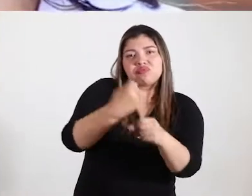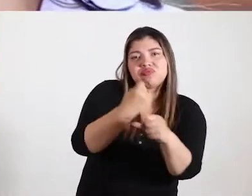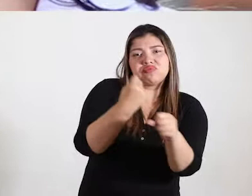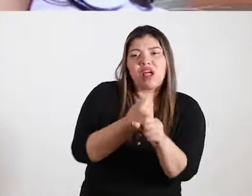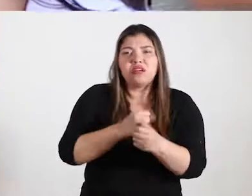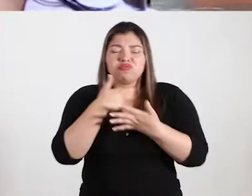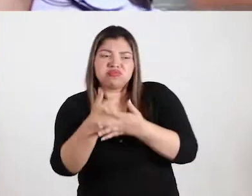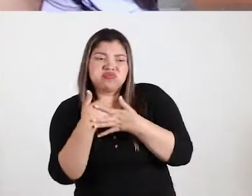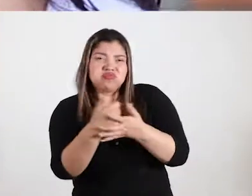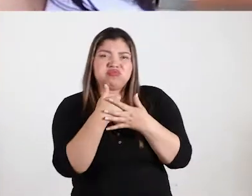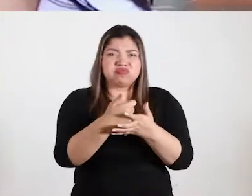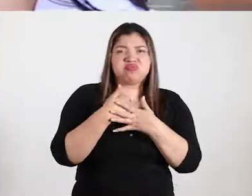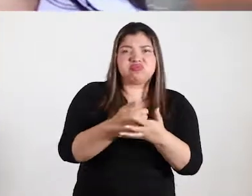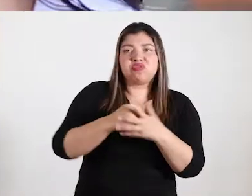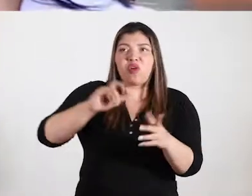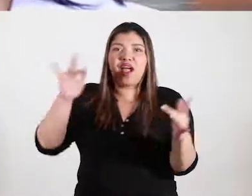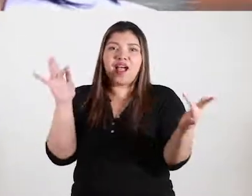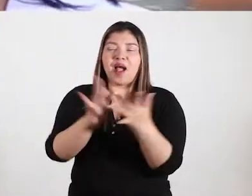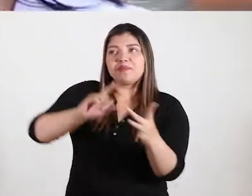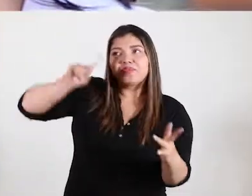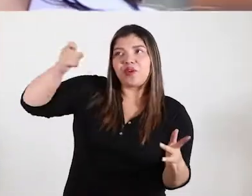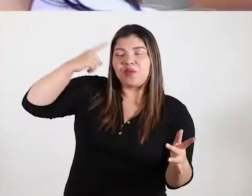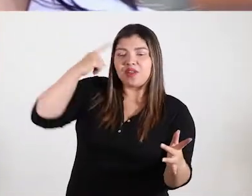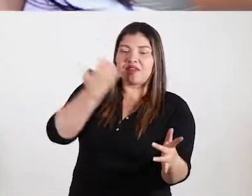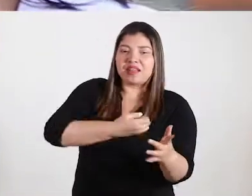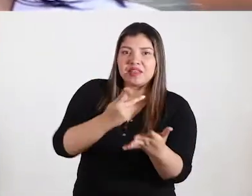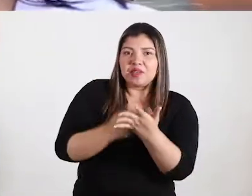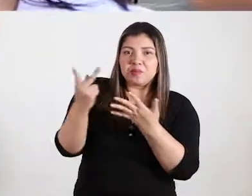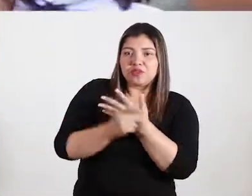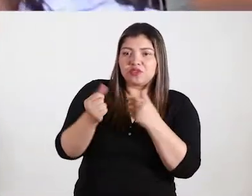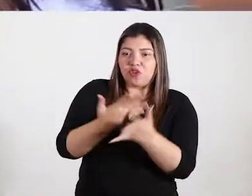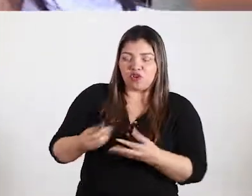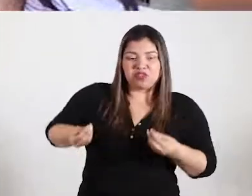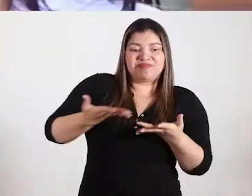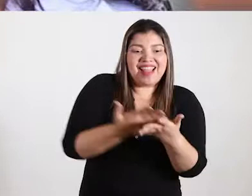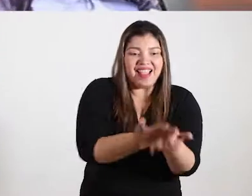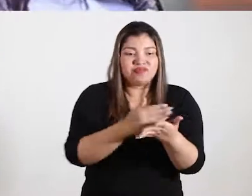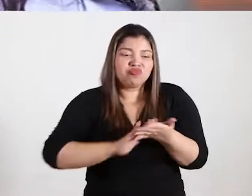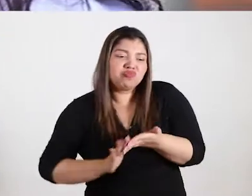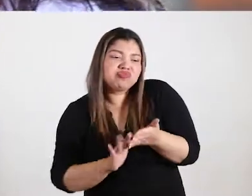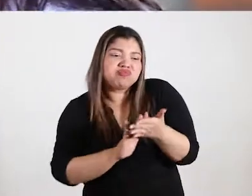between local, municipal, regional or national administrations